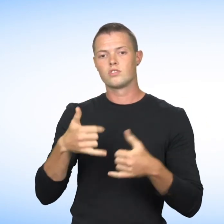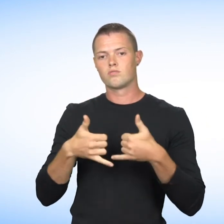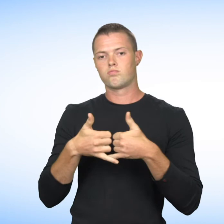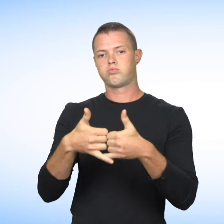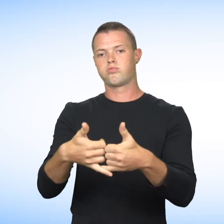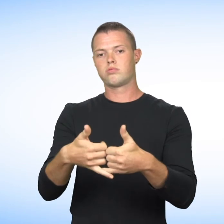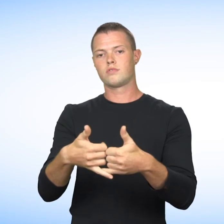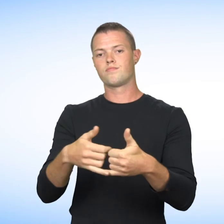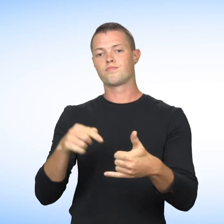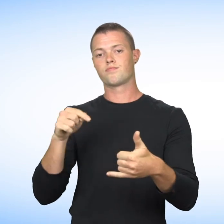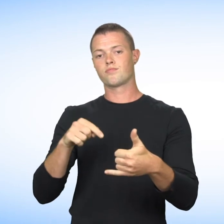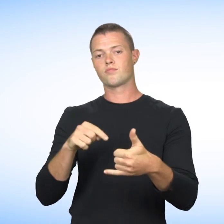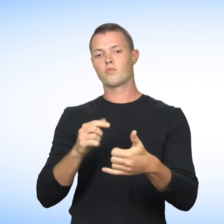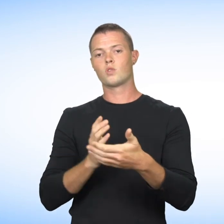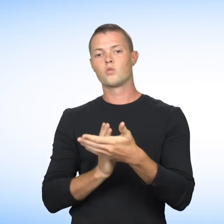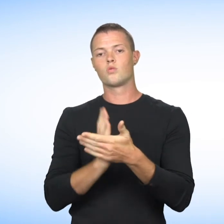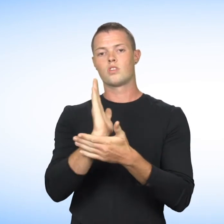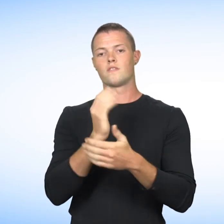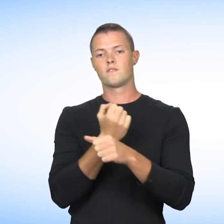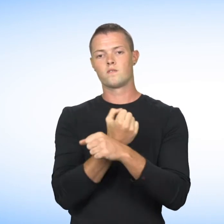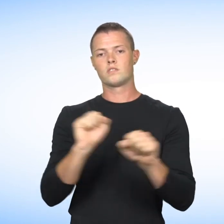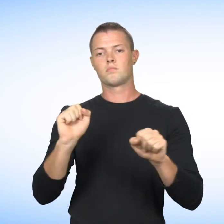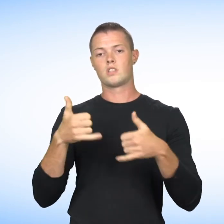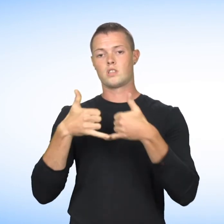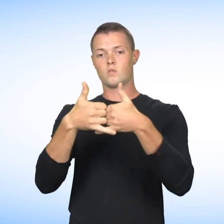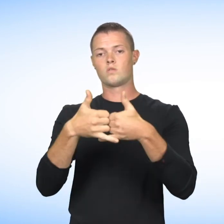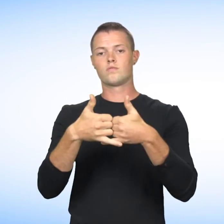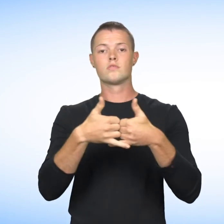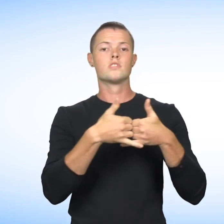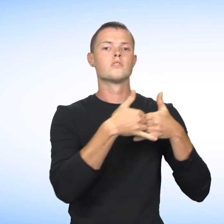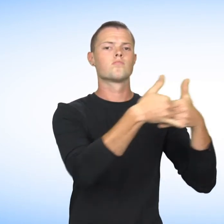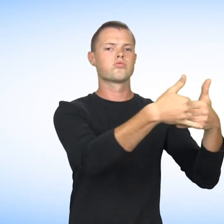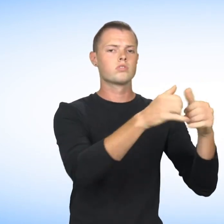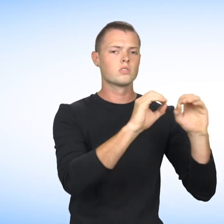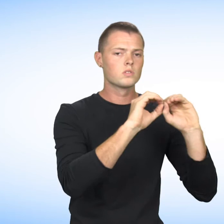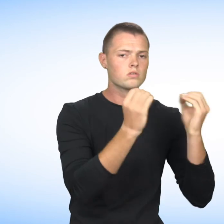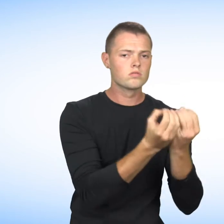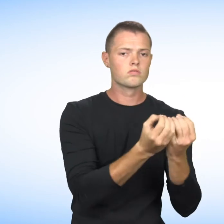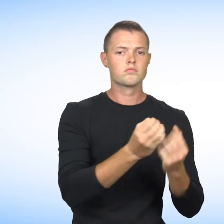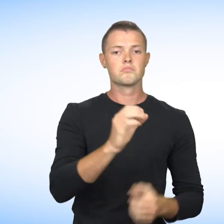finally each year the awards the Rights and Freedoms Prize to an organization